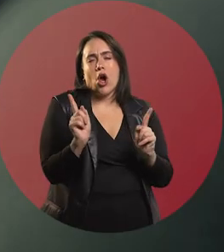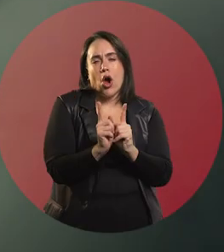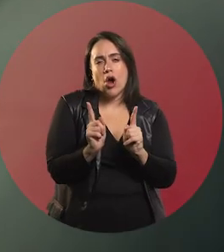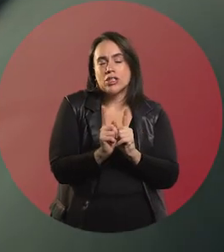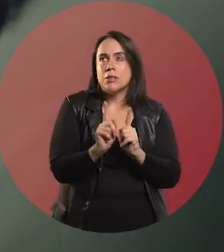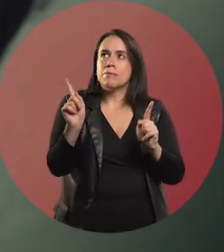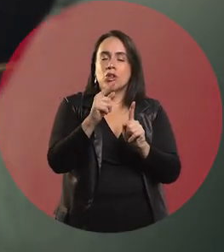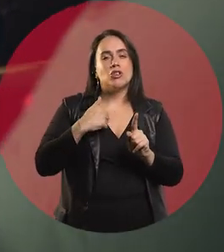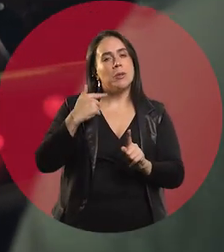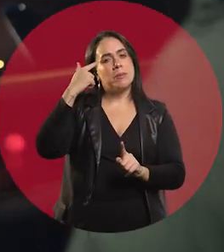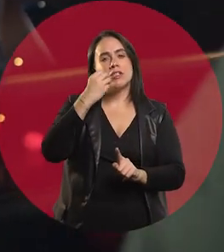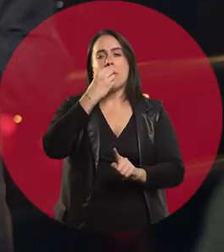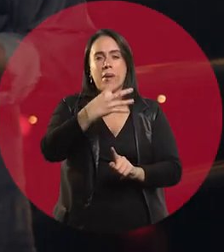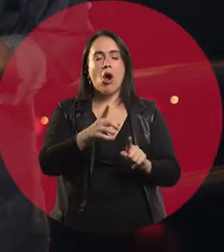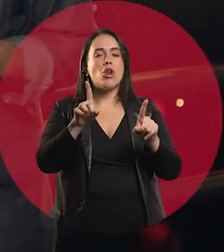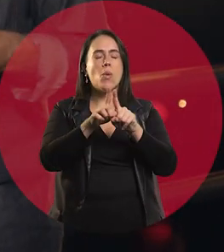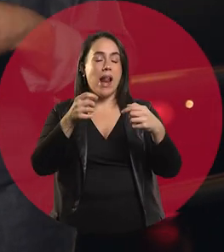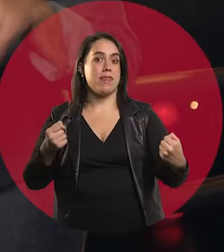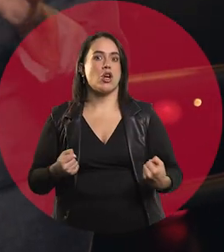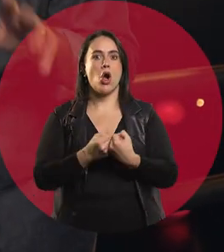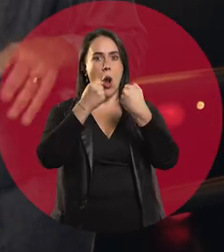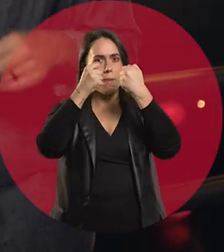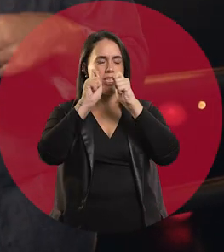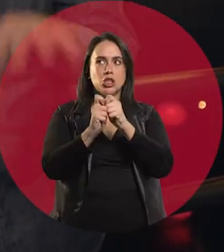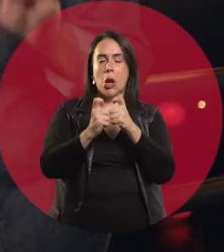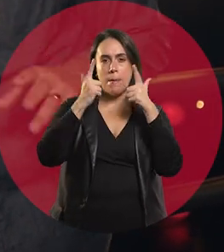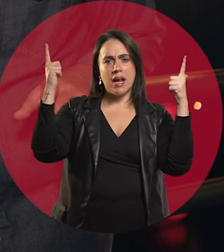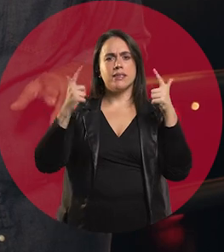I believe that the best thing for me is to be caught unaware.